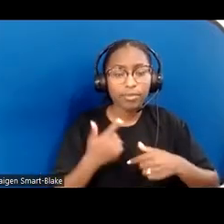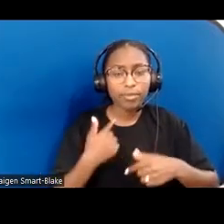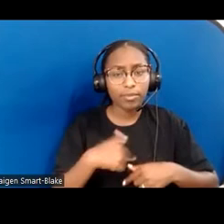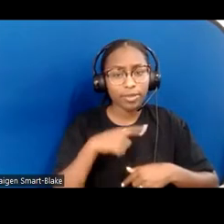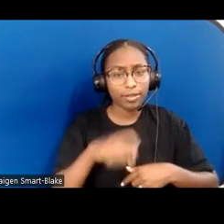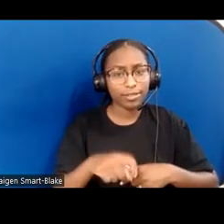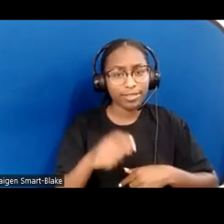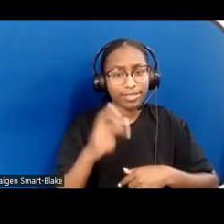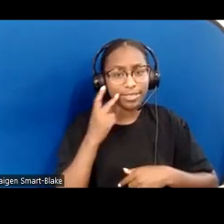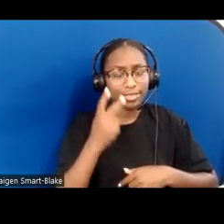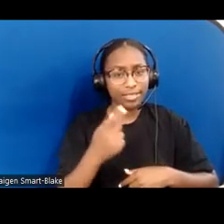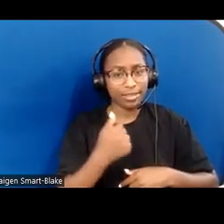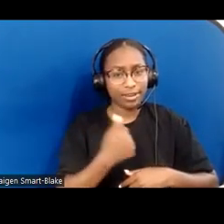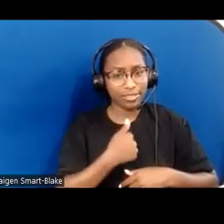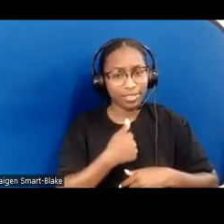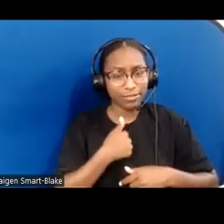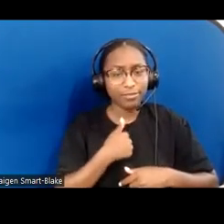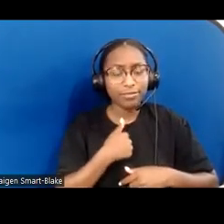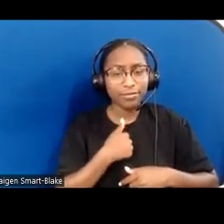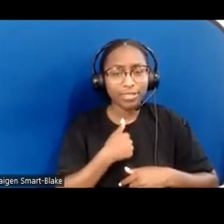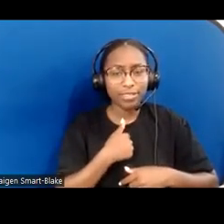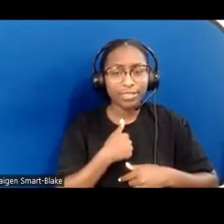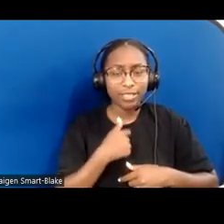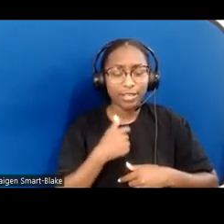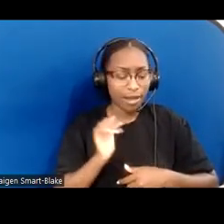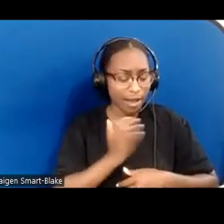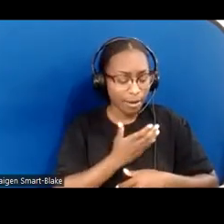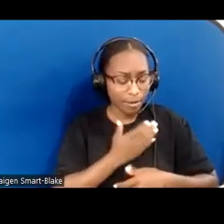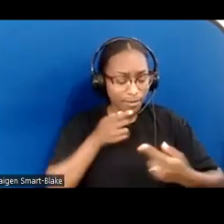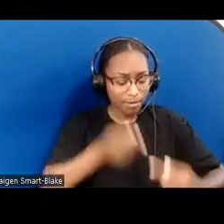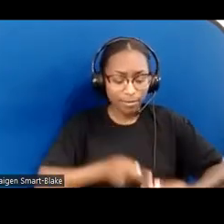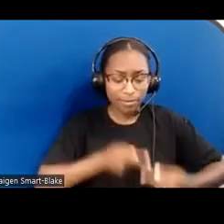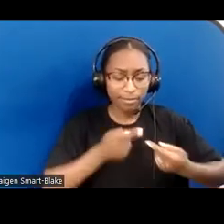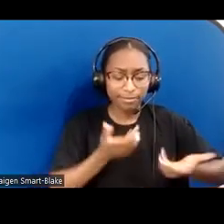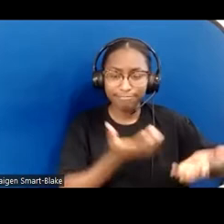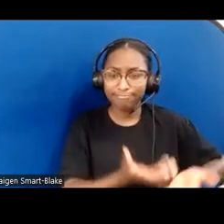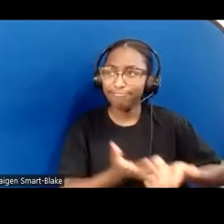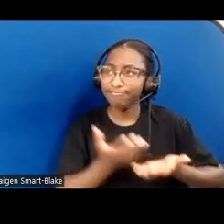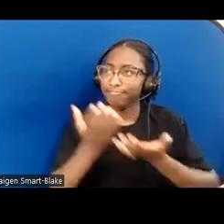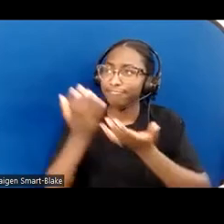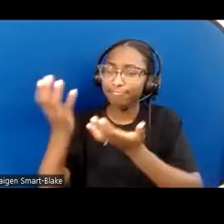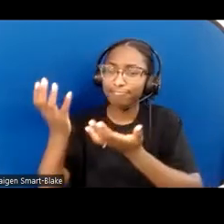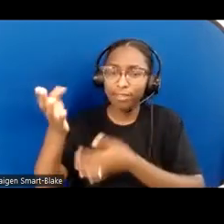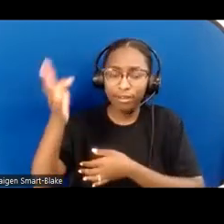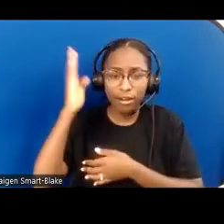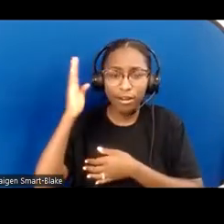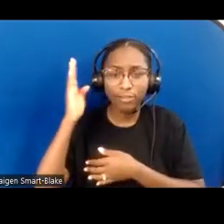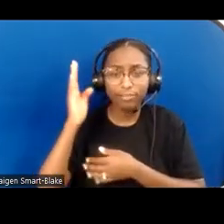and bringing them before God. A quietness, confidence, and strength that aligns